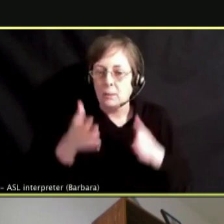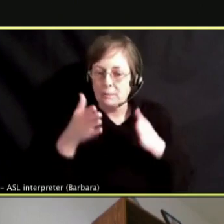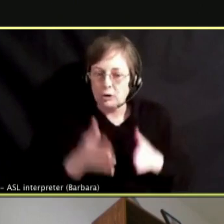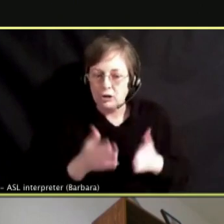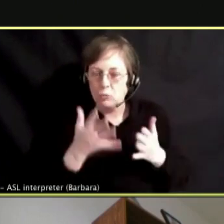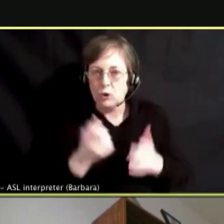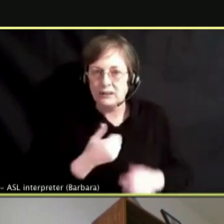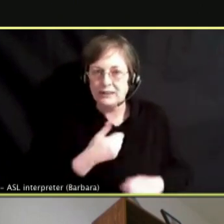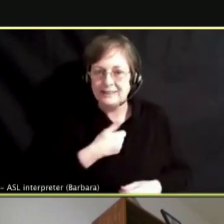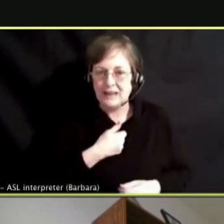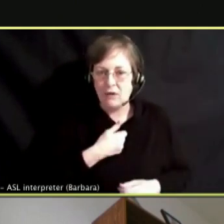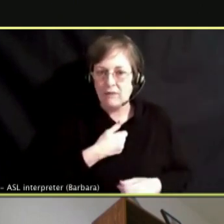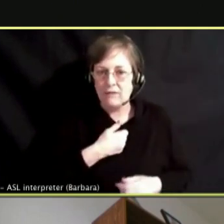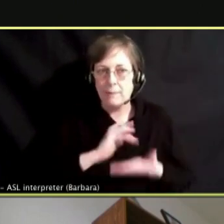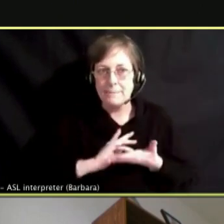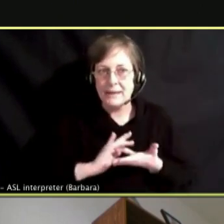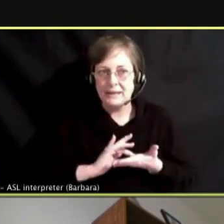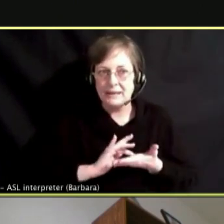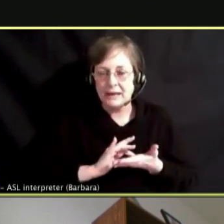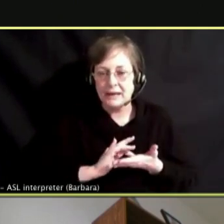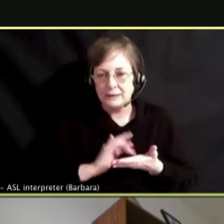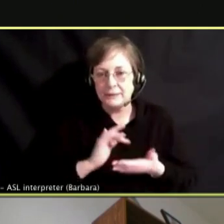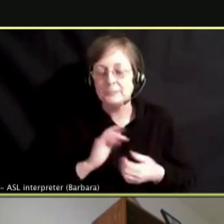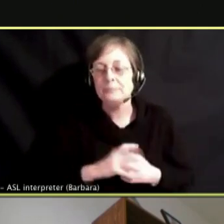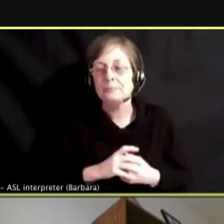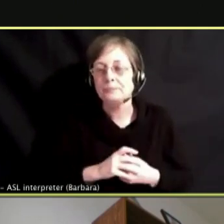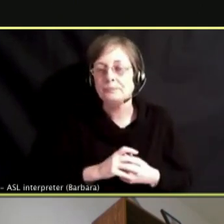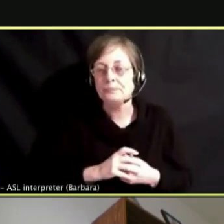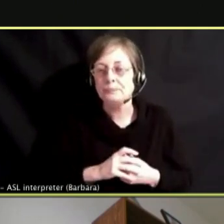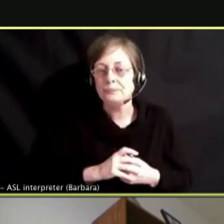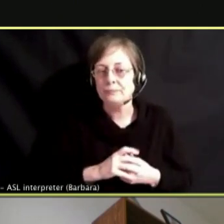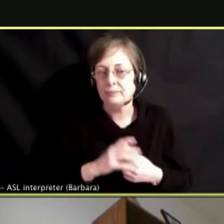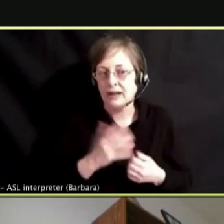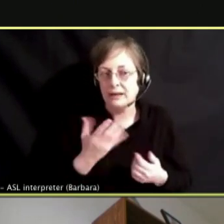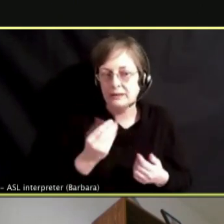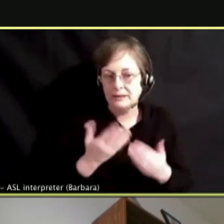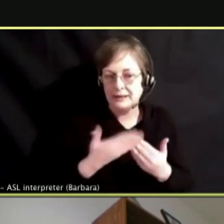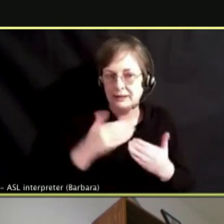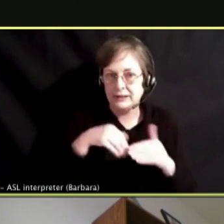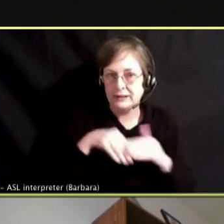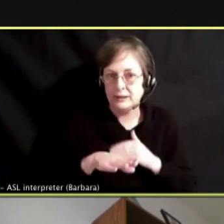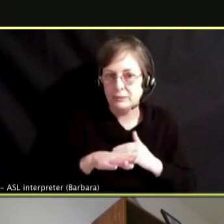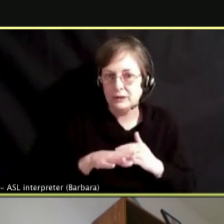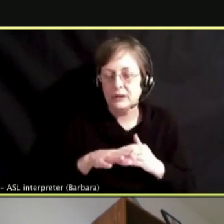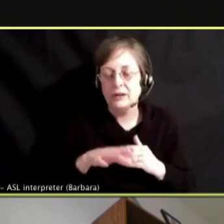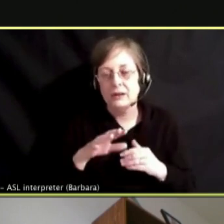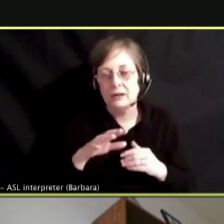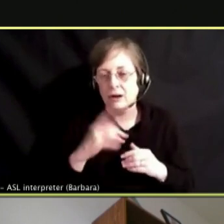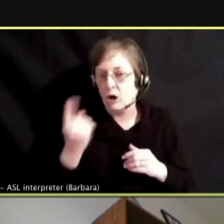IN THE ACCESSIBILITY. AND THINK IT ALWAYS COMES BACK TO THE MENTAL AND EMOTIONAL HEALTH.